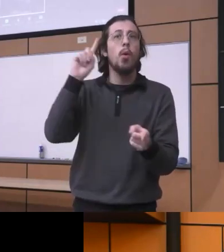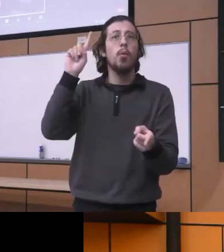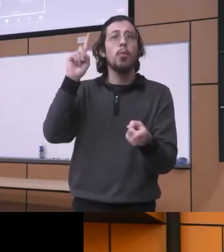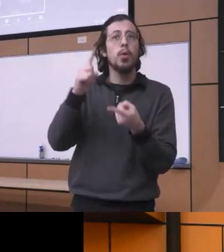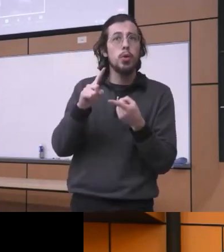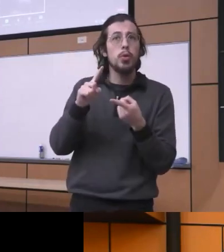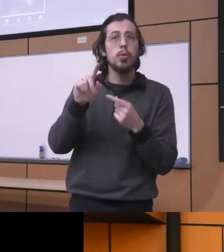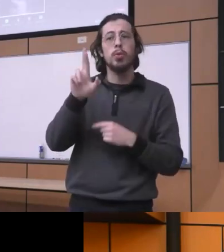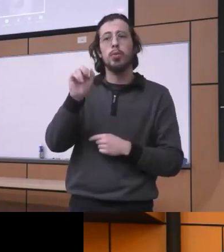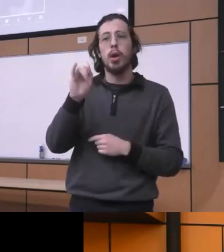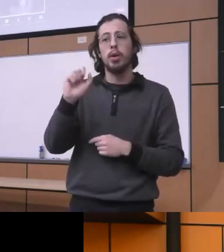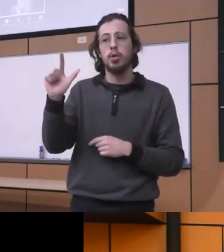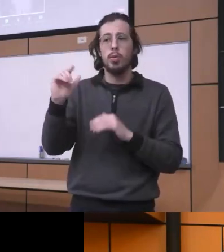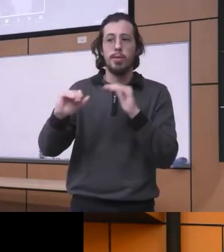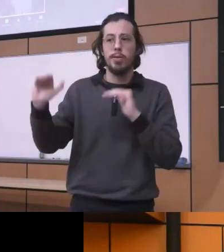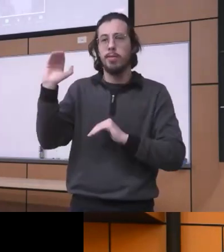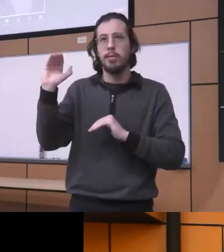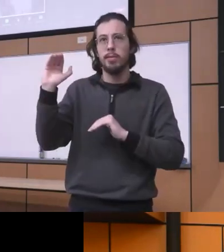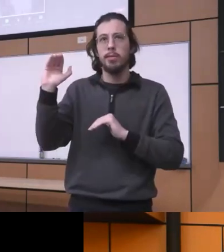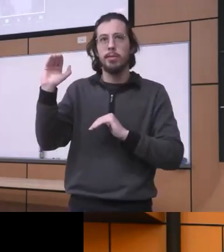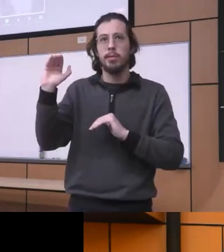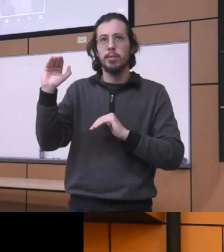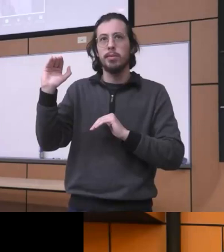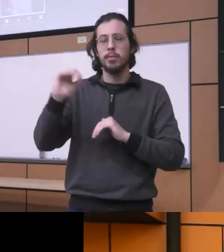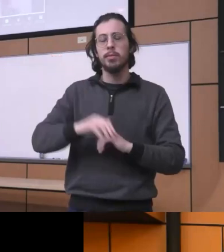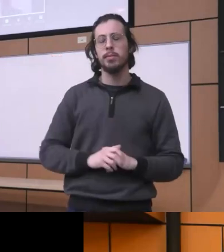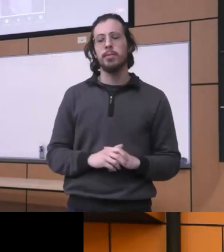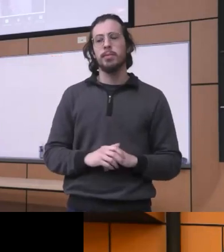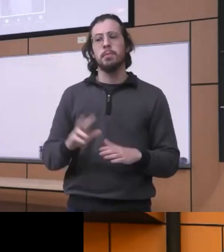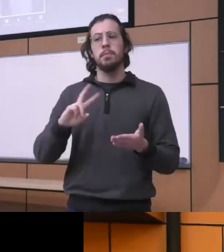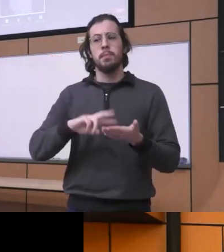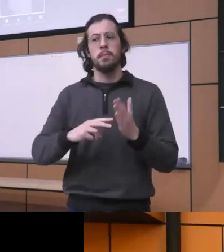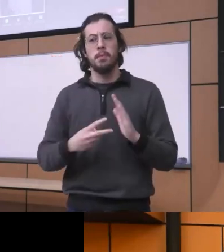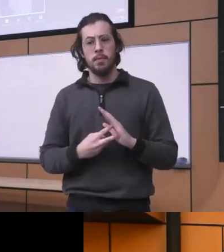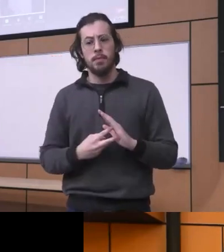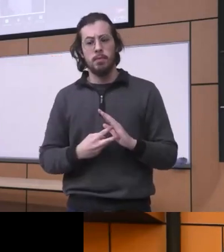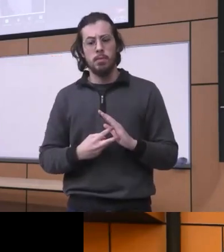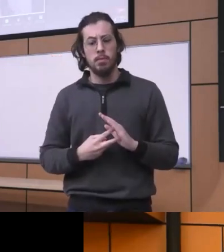you know also on substance use disorders you know so it's kind of very much tied to it you know and